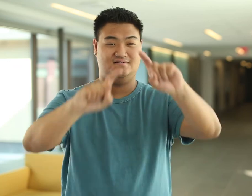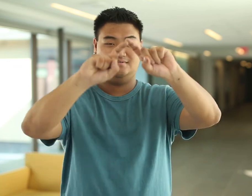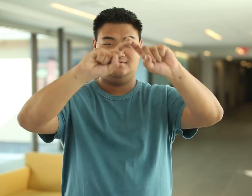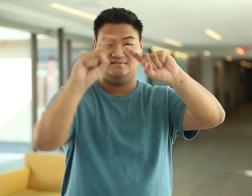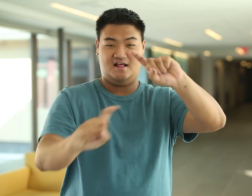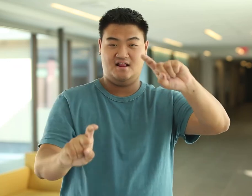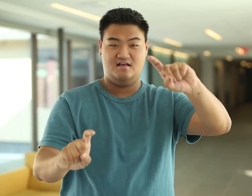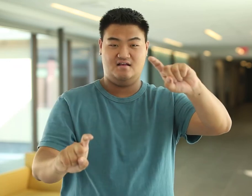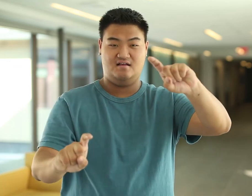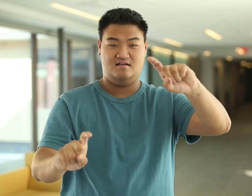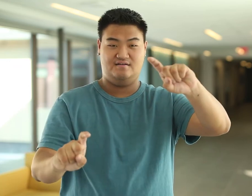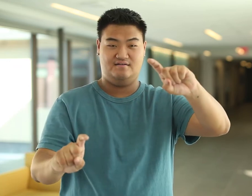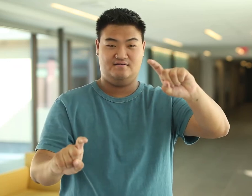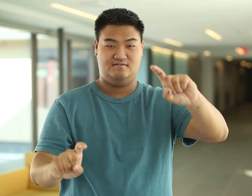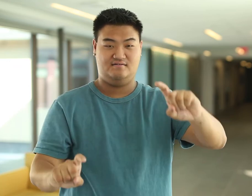Lightning